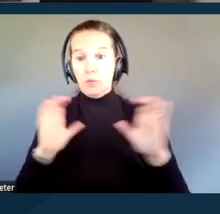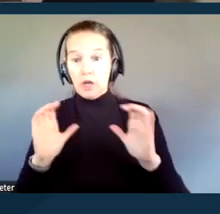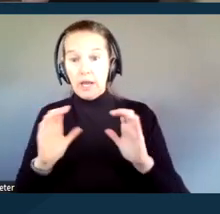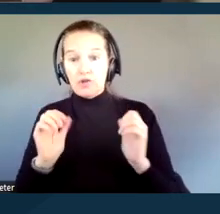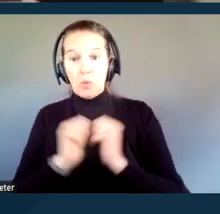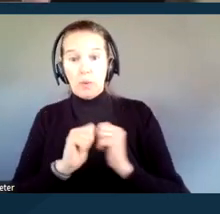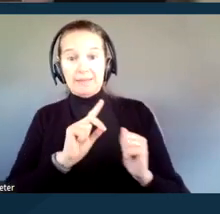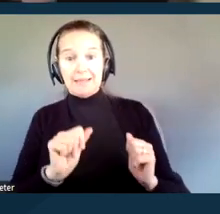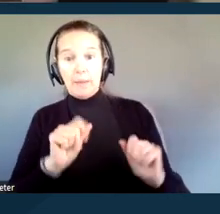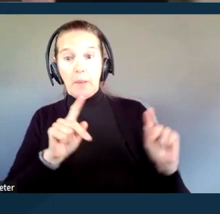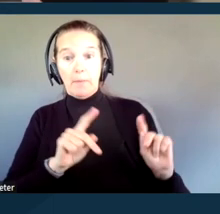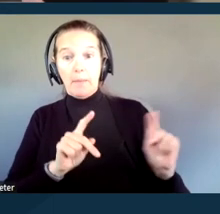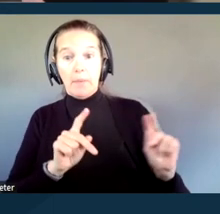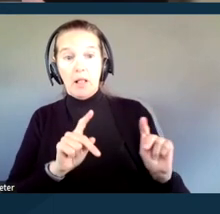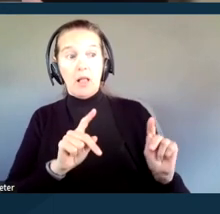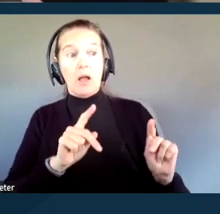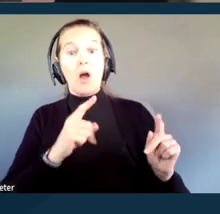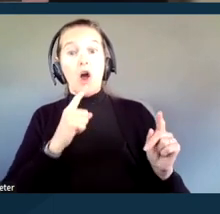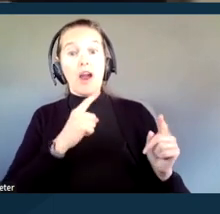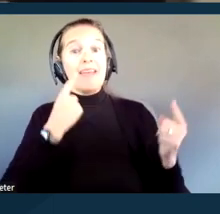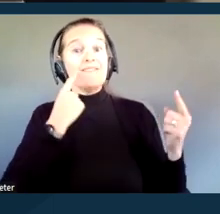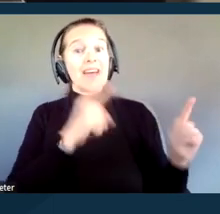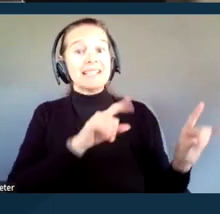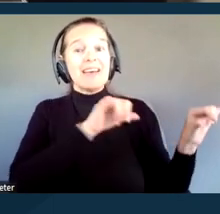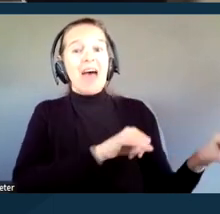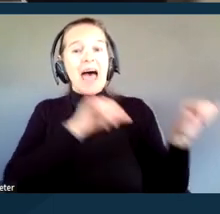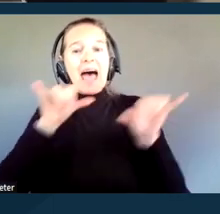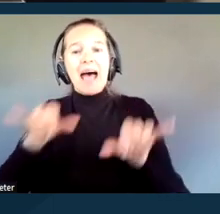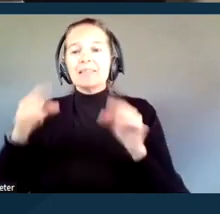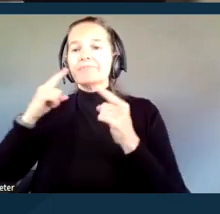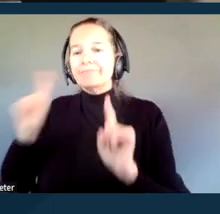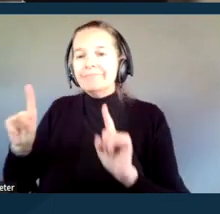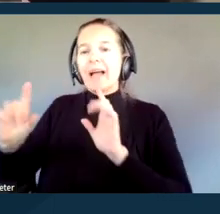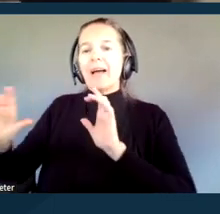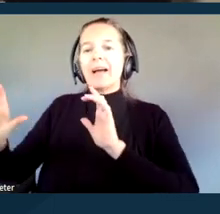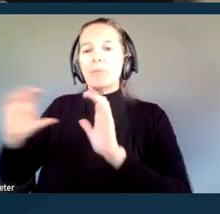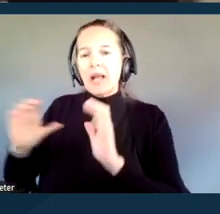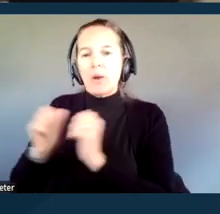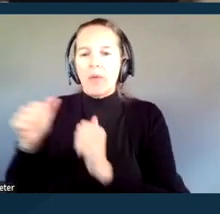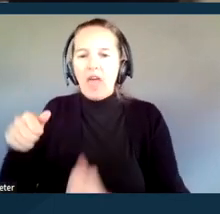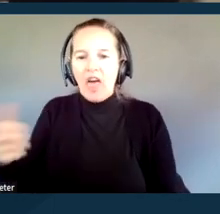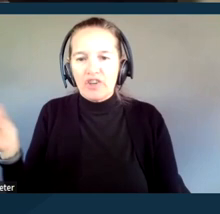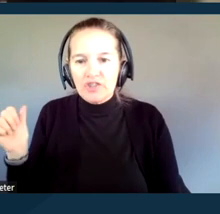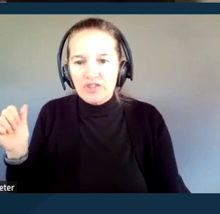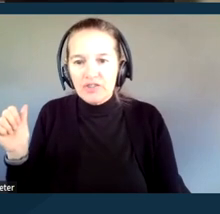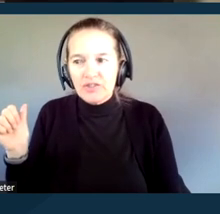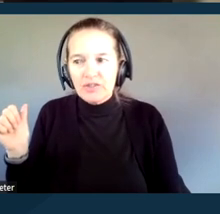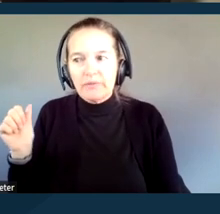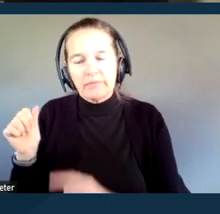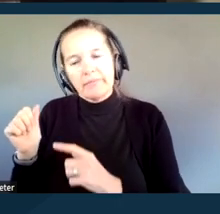are as effective as communications with others, and specifically non-disabled people.